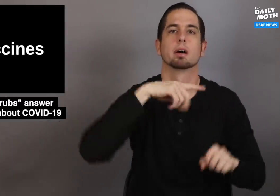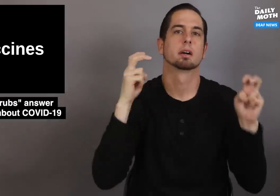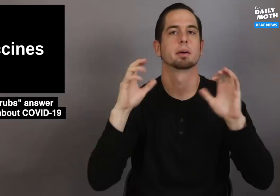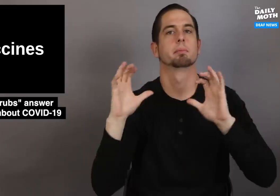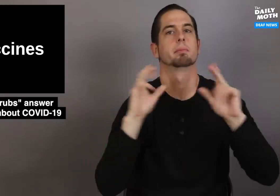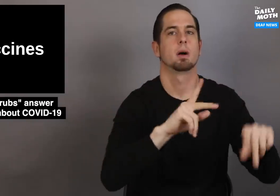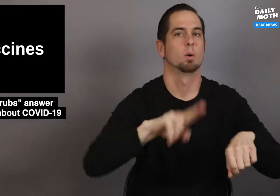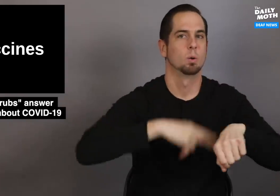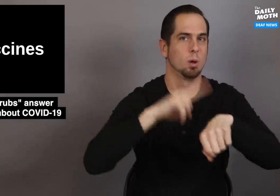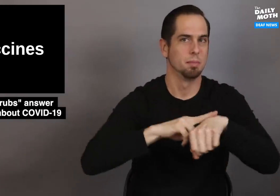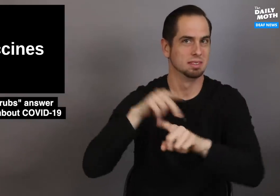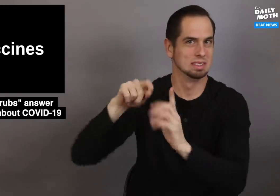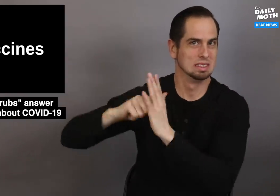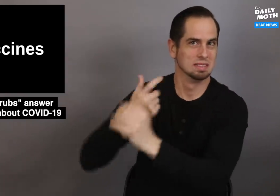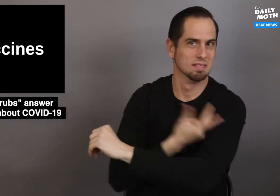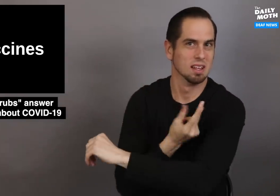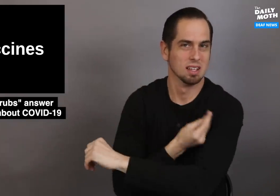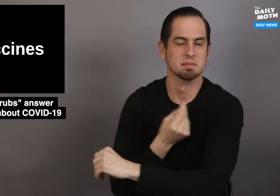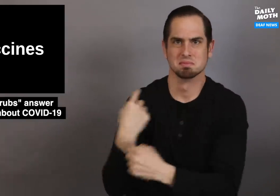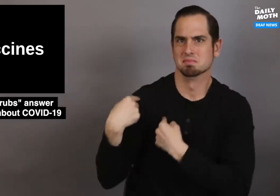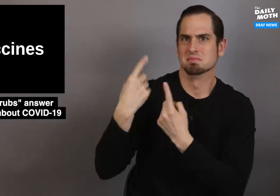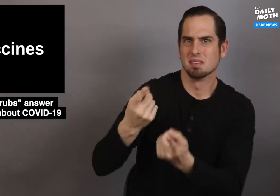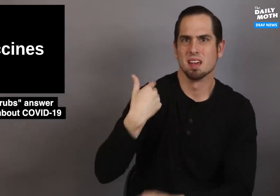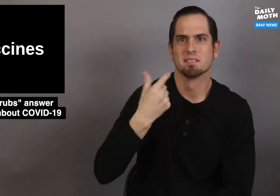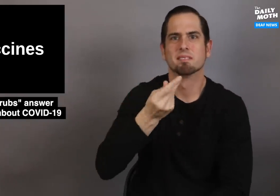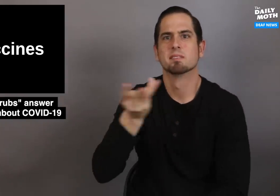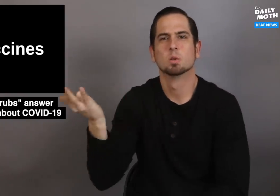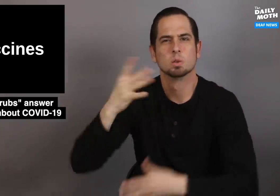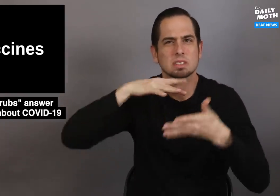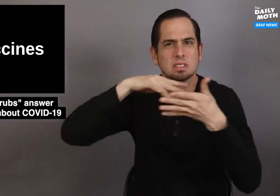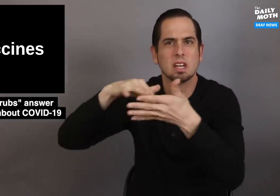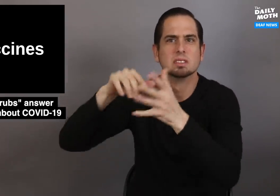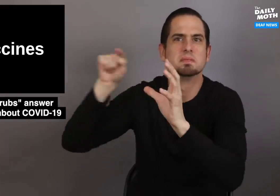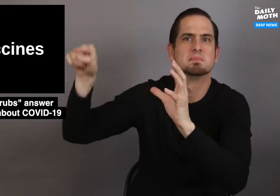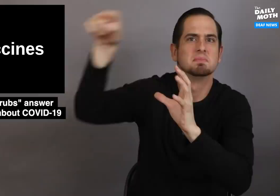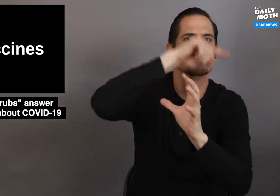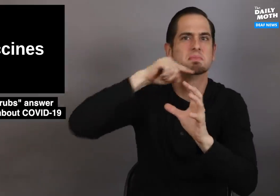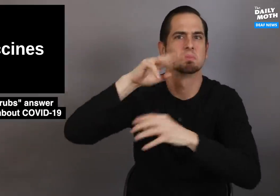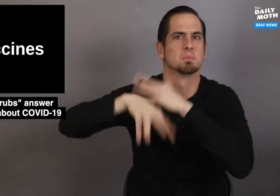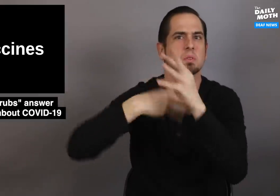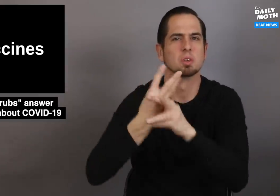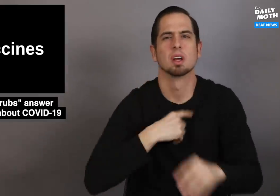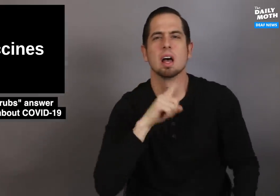things can be back to "normal." There are several studies in place around the world.